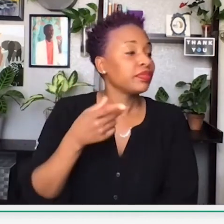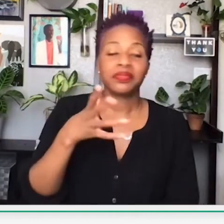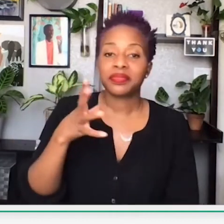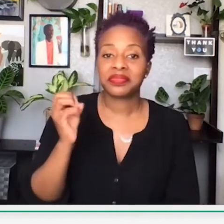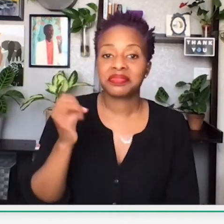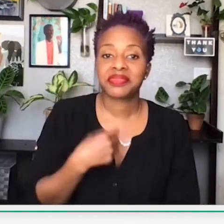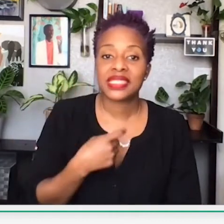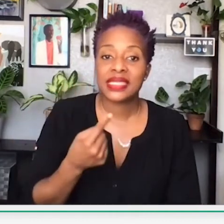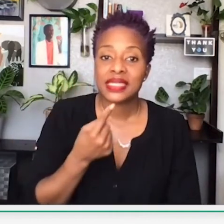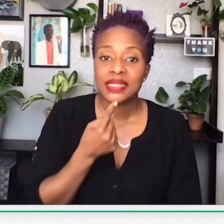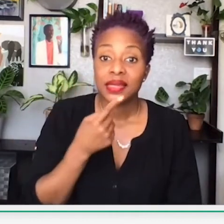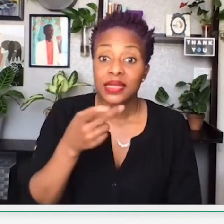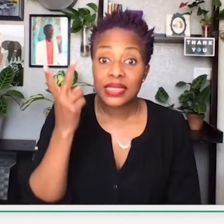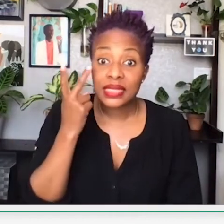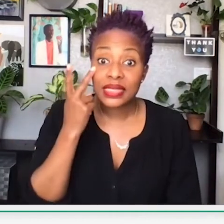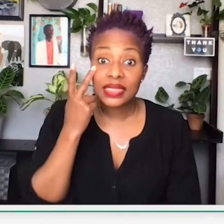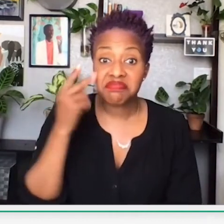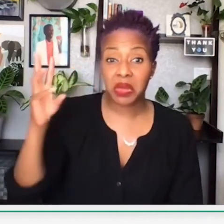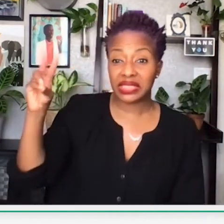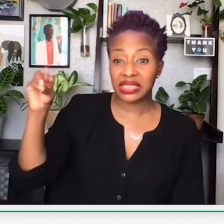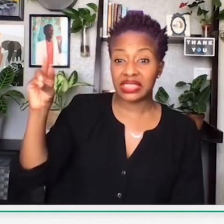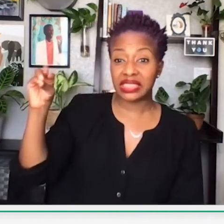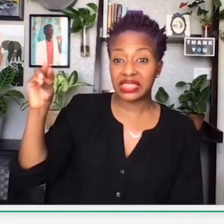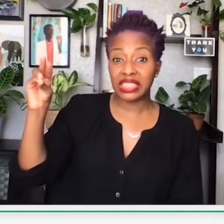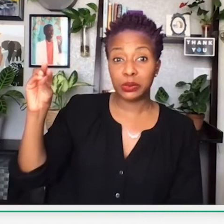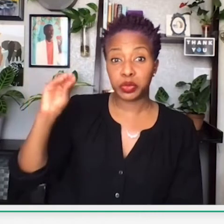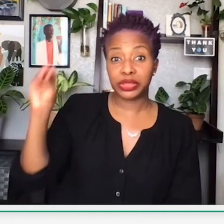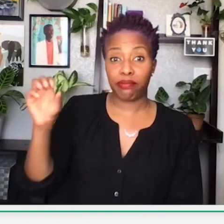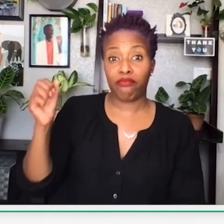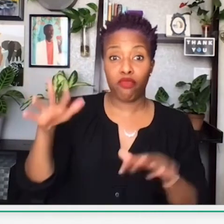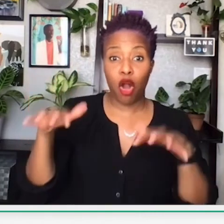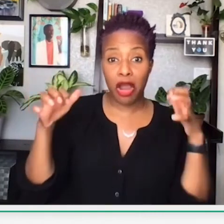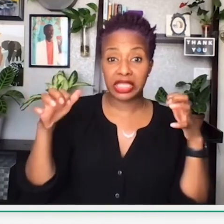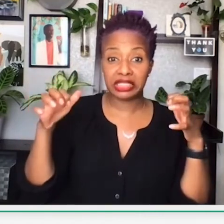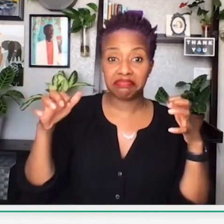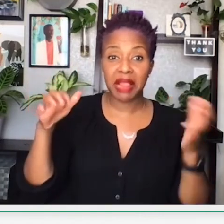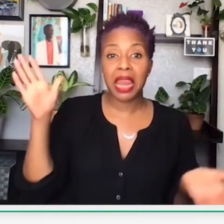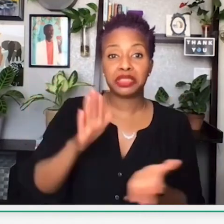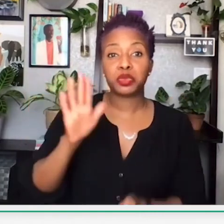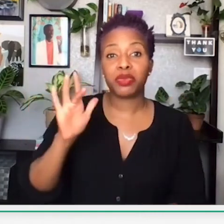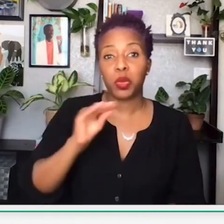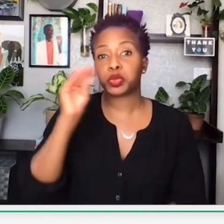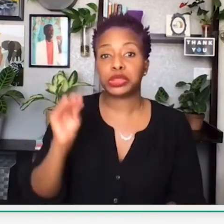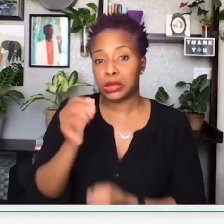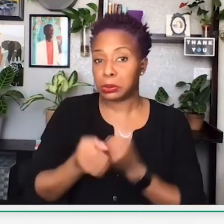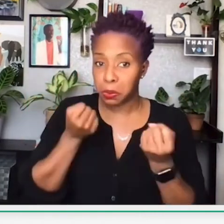looks like we have a little bit of a variety. Looks like about 60% of the audience,